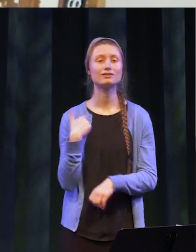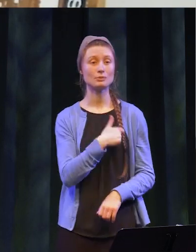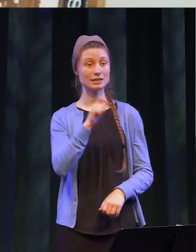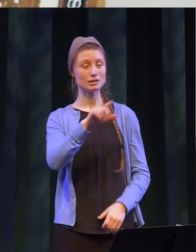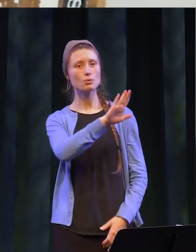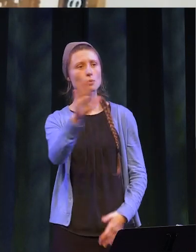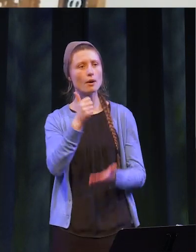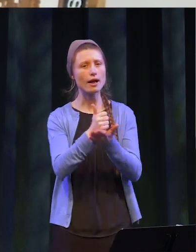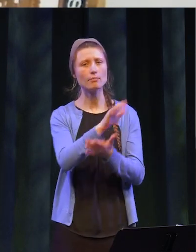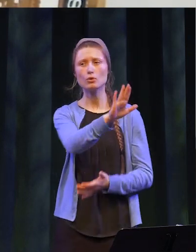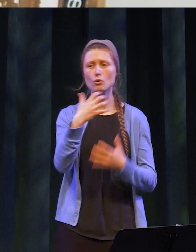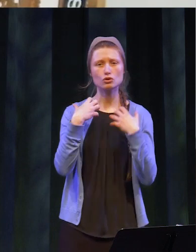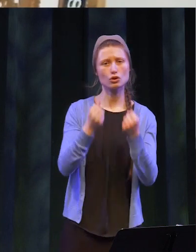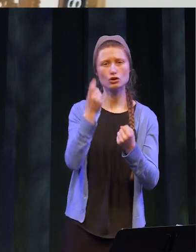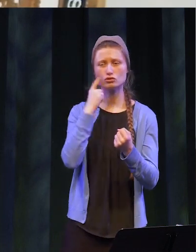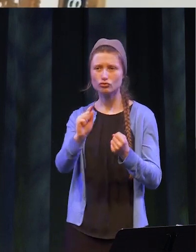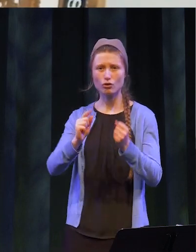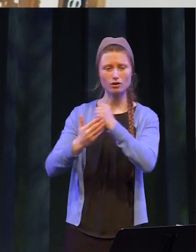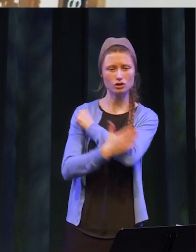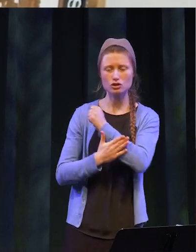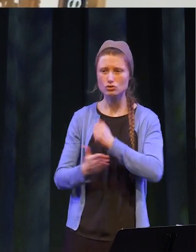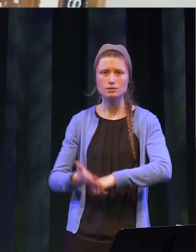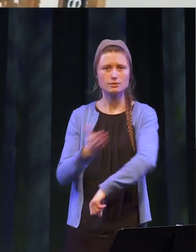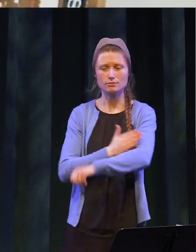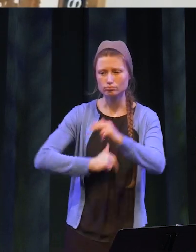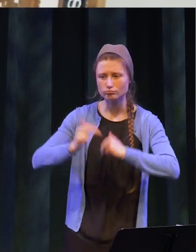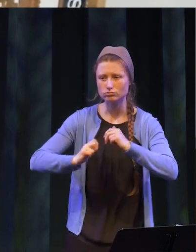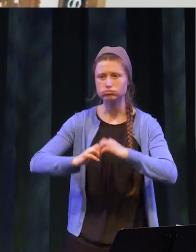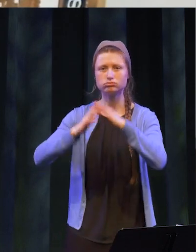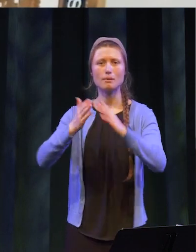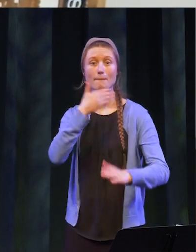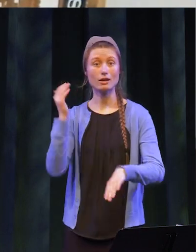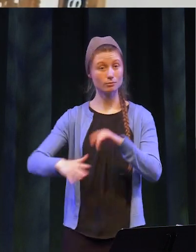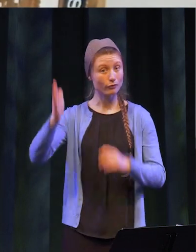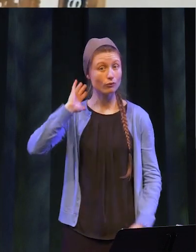we need your help and your courage to rebuild our country even stronger than it was before.